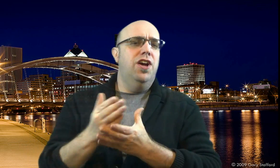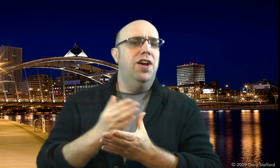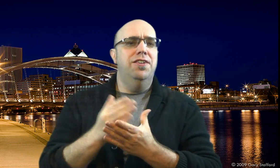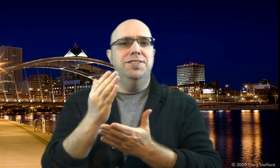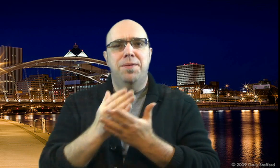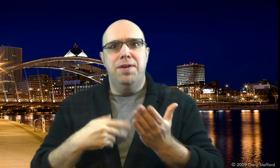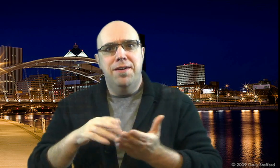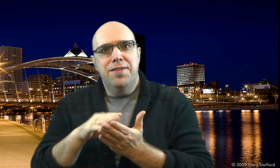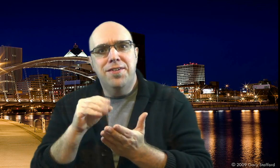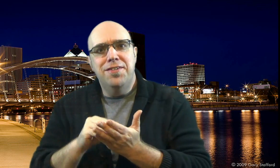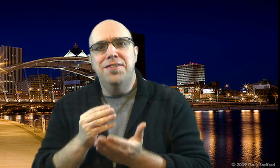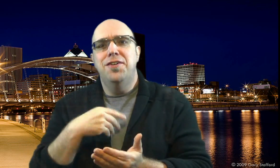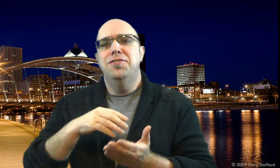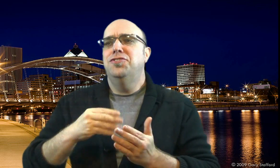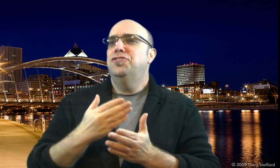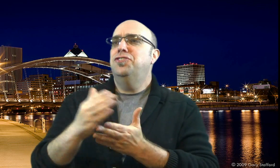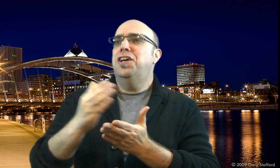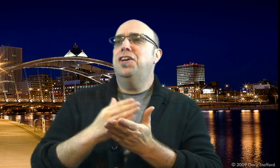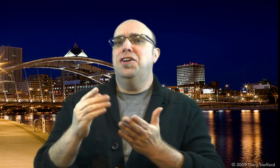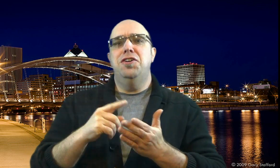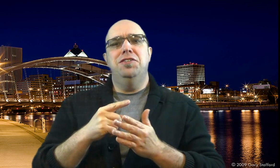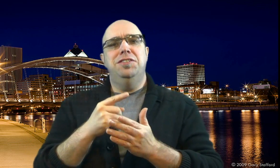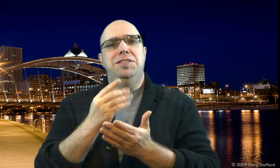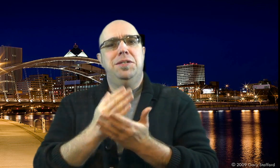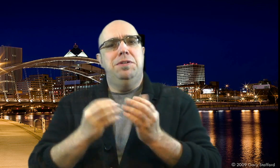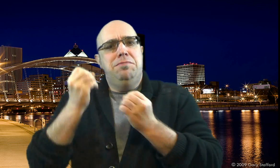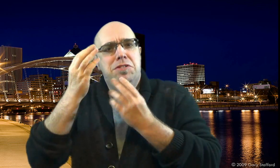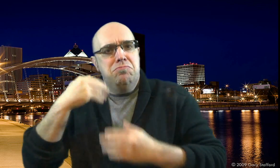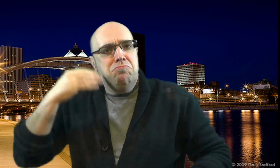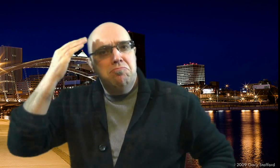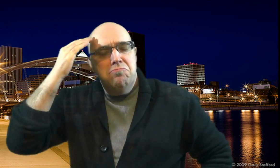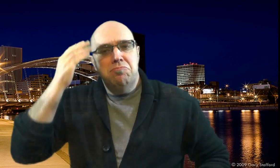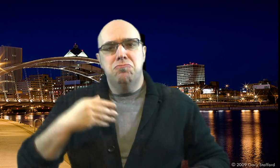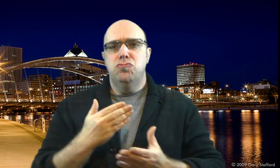I will share some things I learned or that I know.